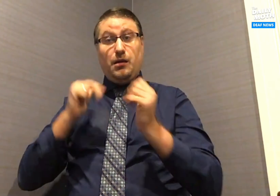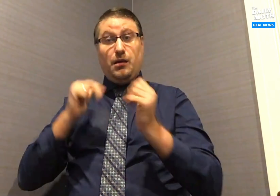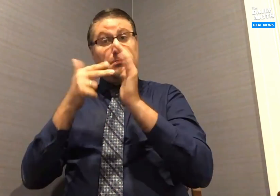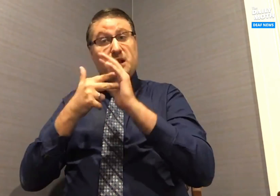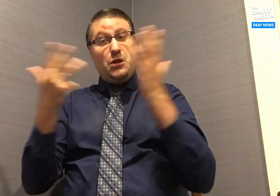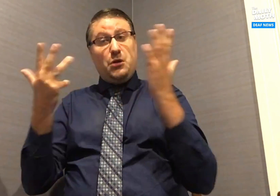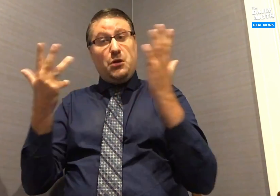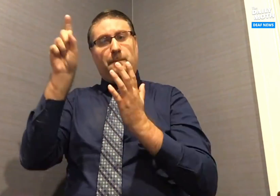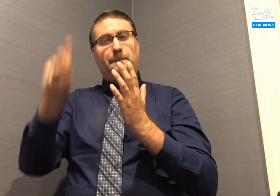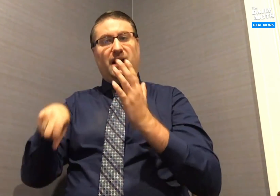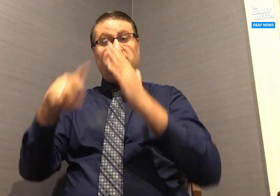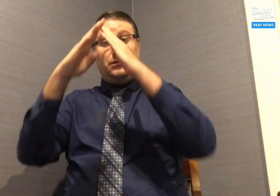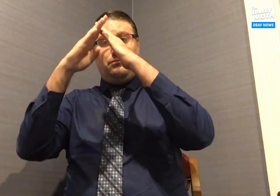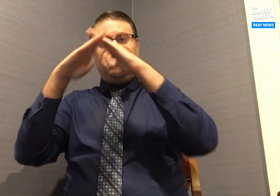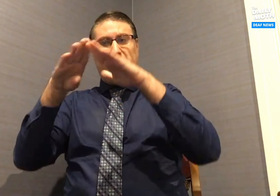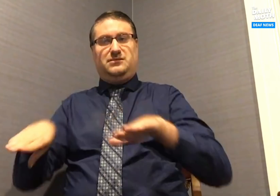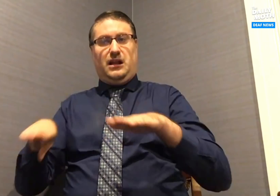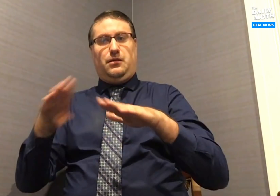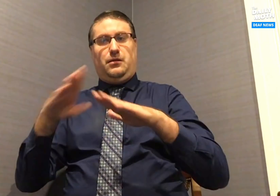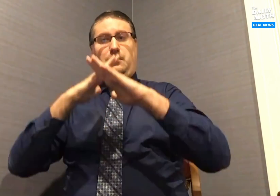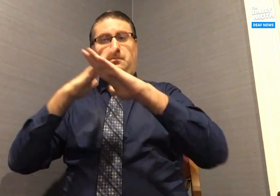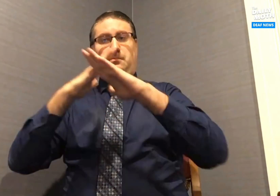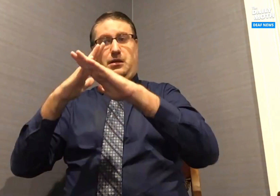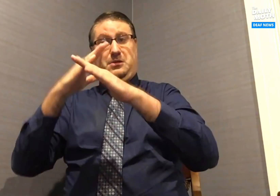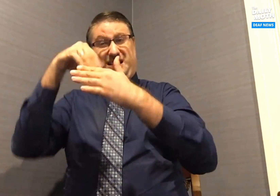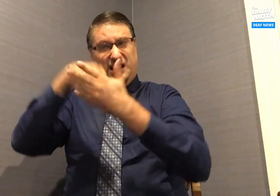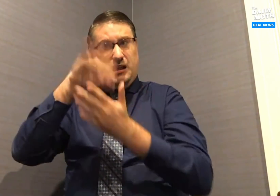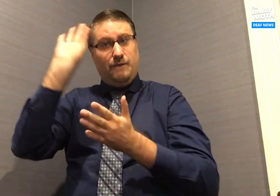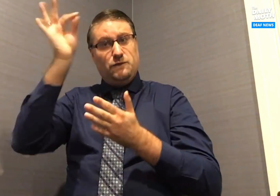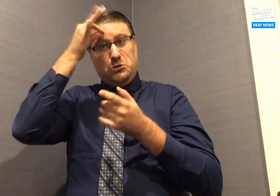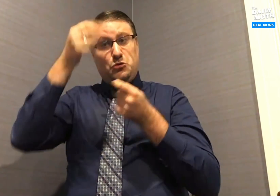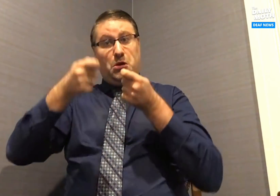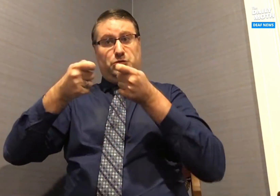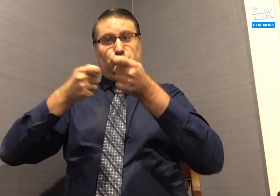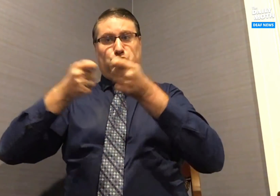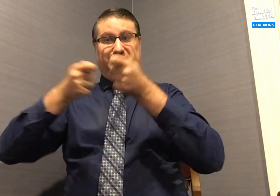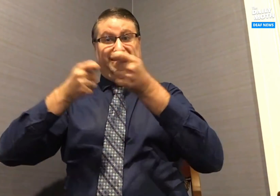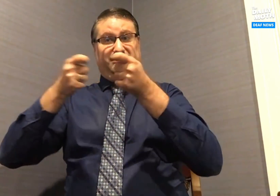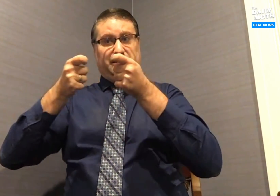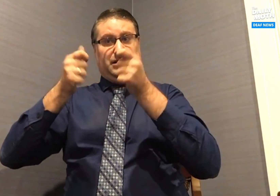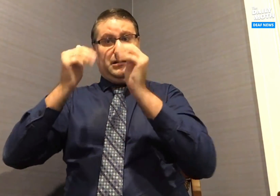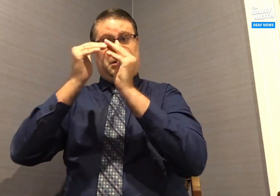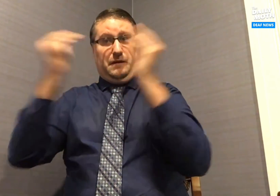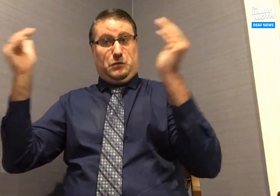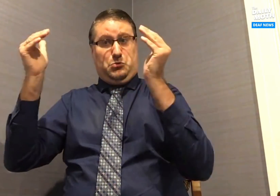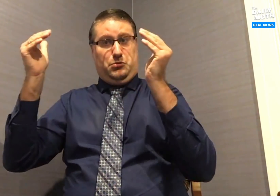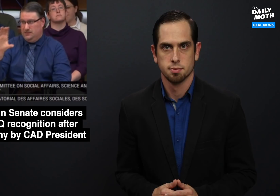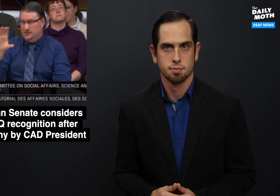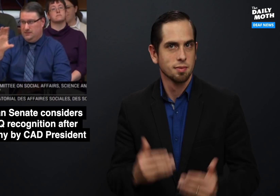This means we must break down barriers at the federal level.